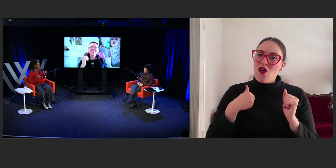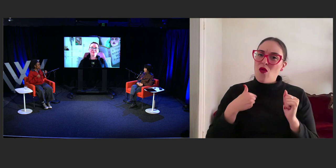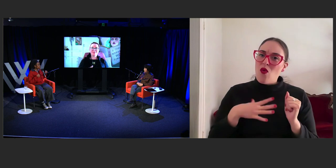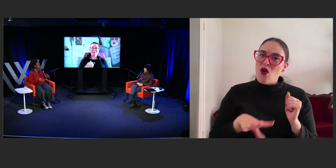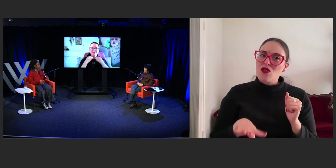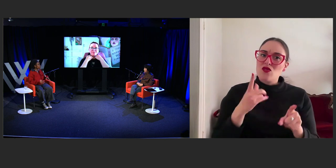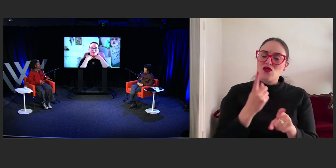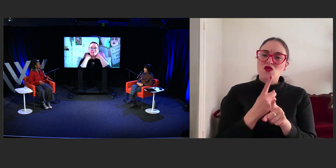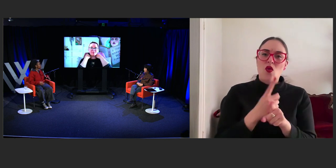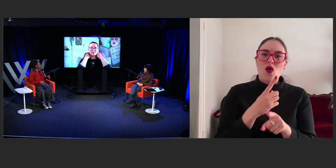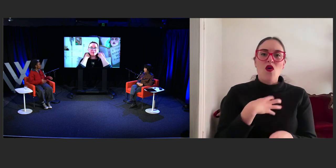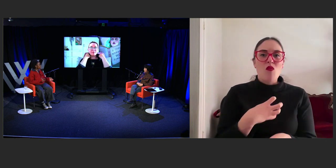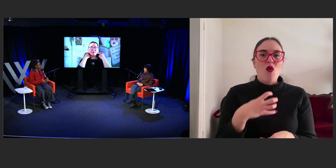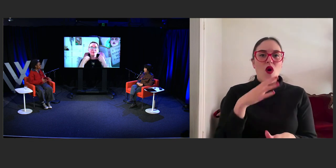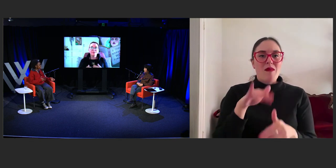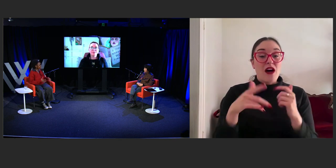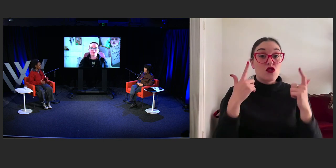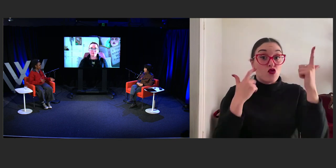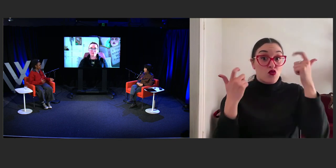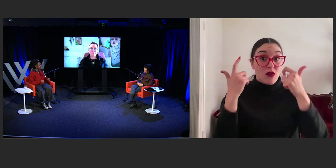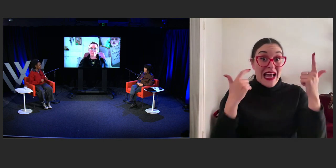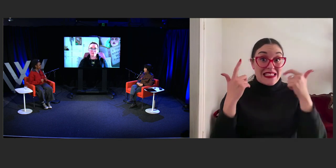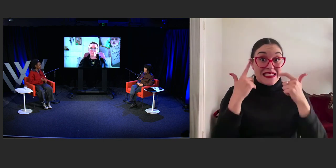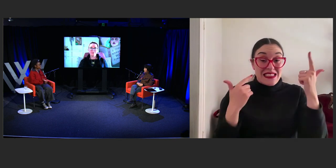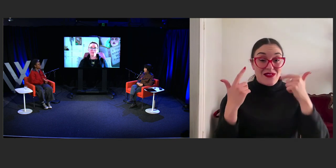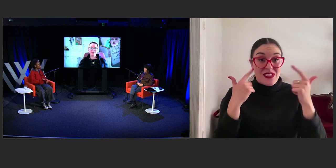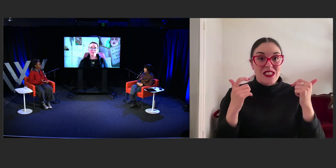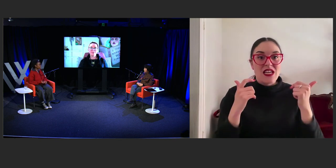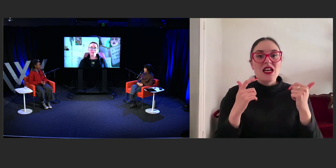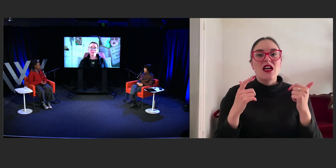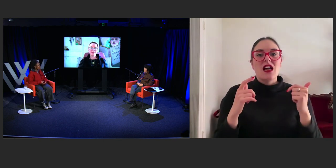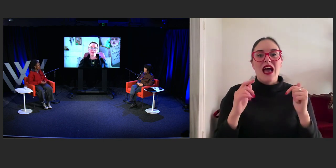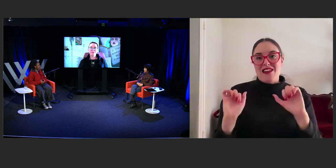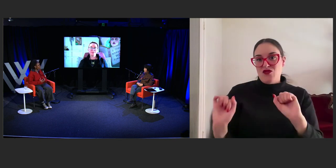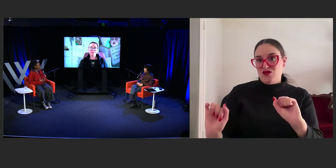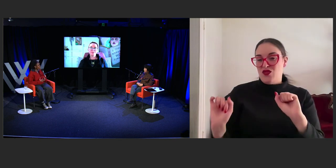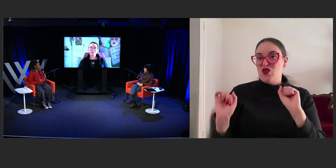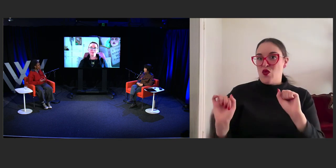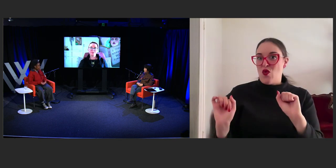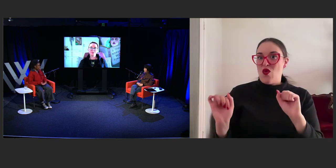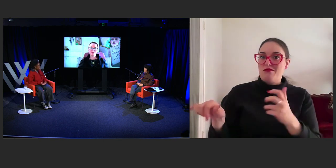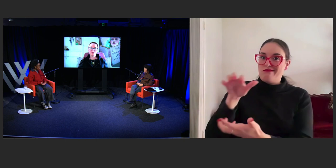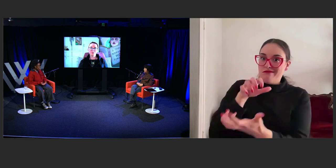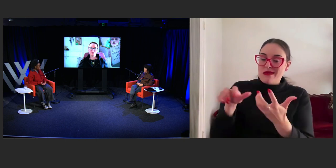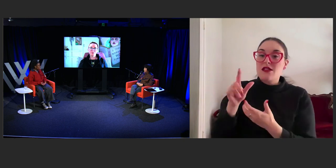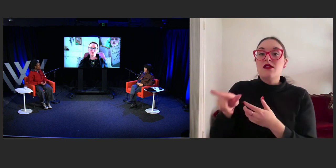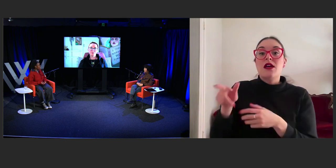in specific reference to your kind of intersections with it. So obviously Gabrielle, you have a history in graphic design